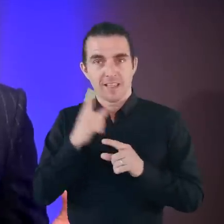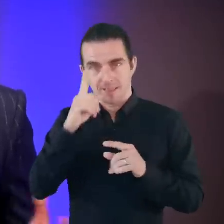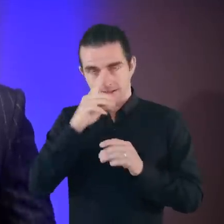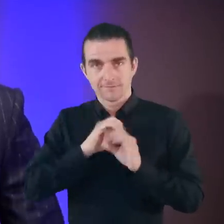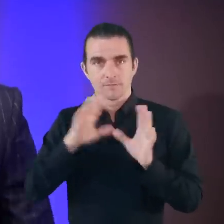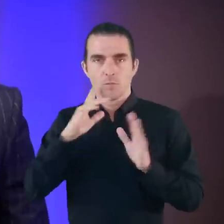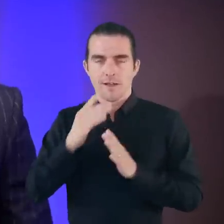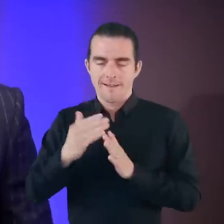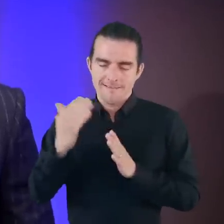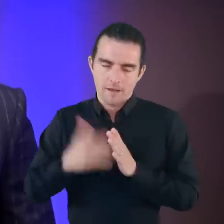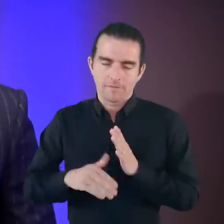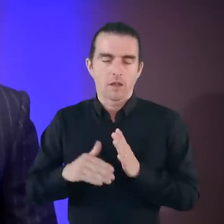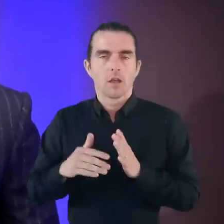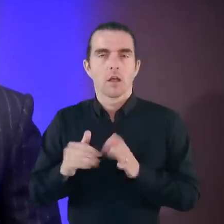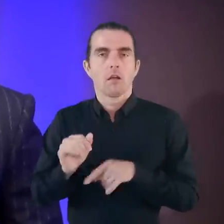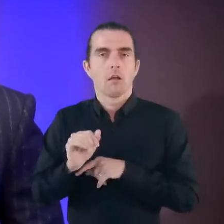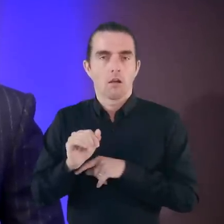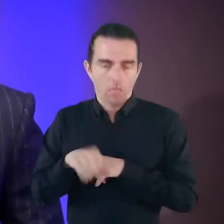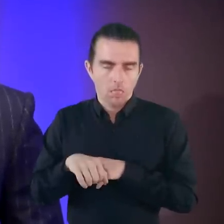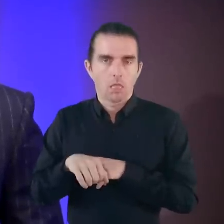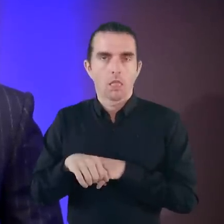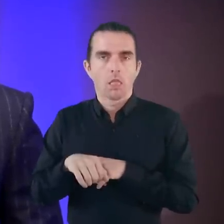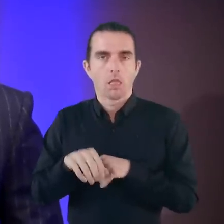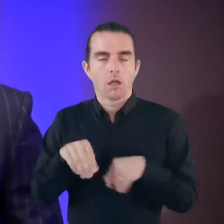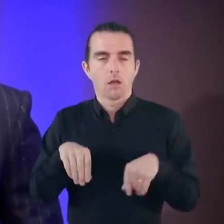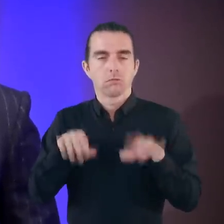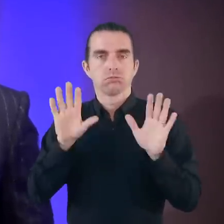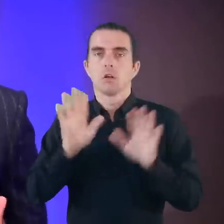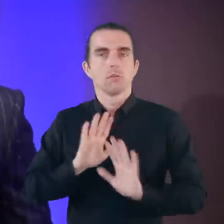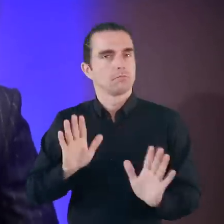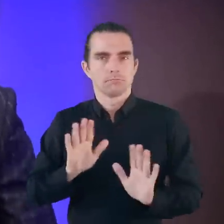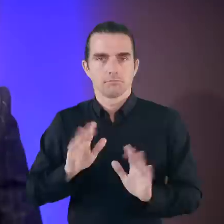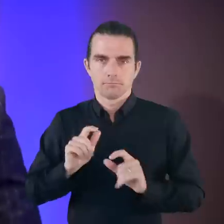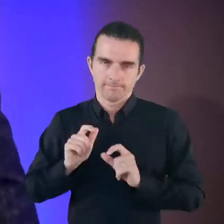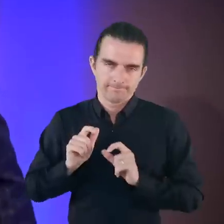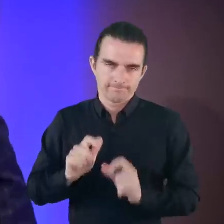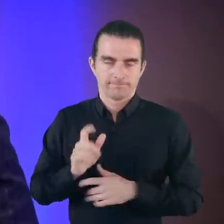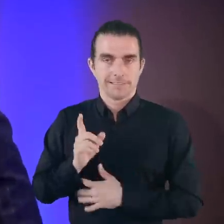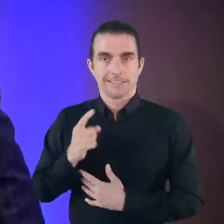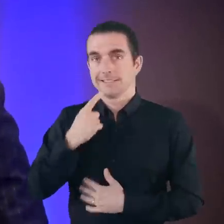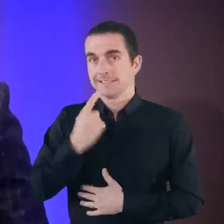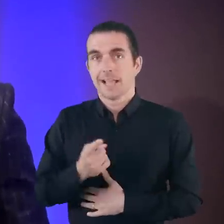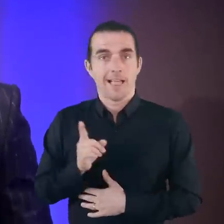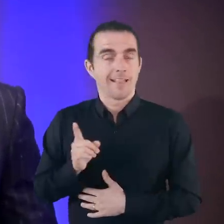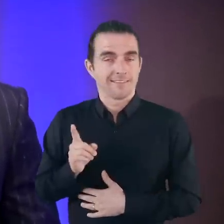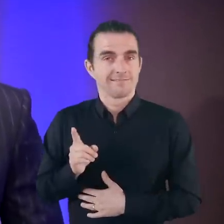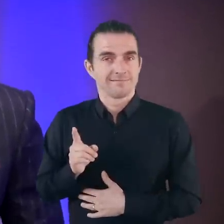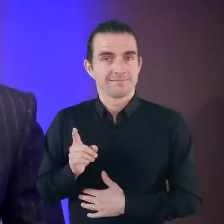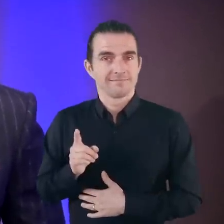He speaks about this idea of he'll never give in. And so my message to you as the great Freddie Mercury would say, is